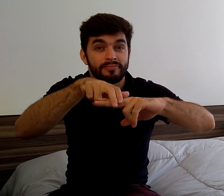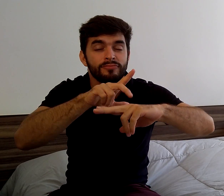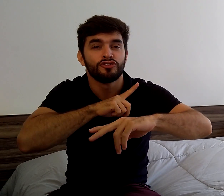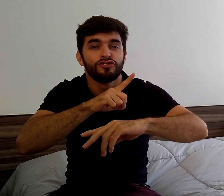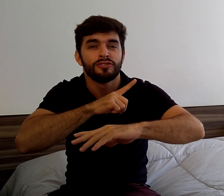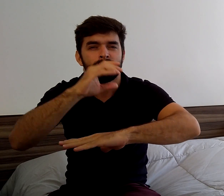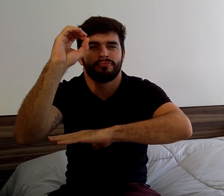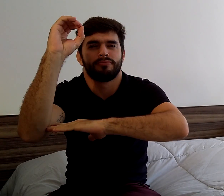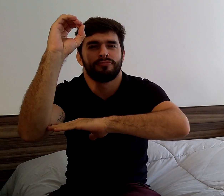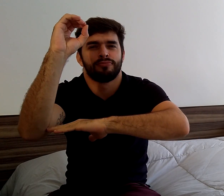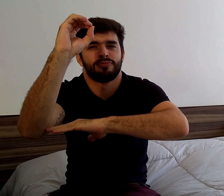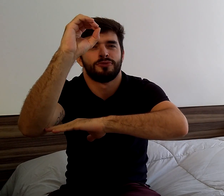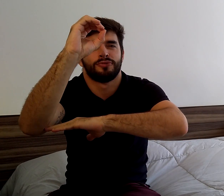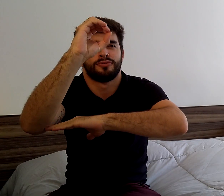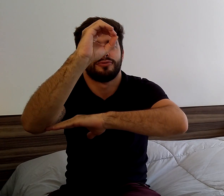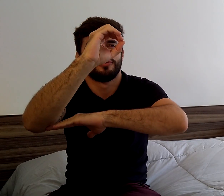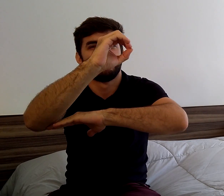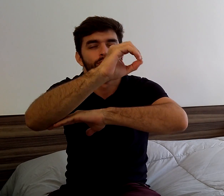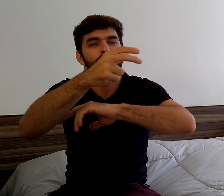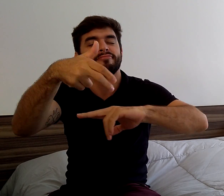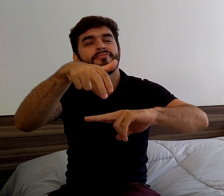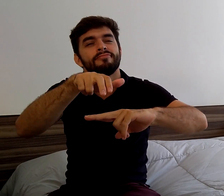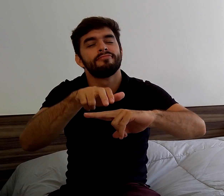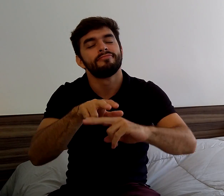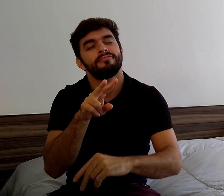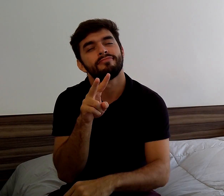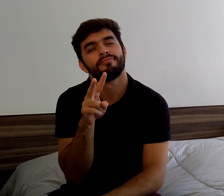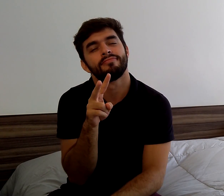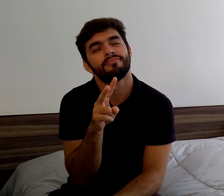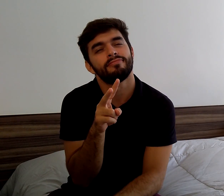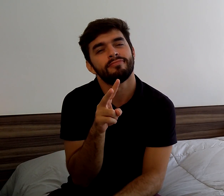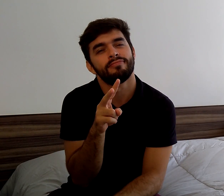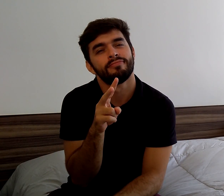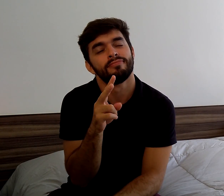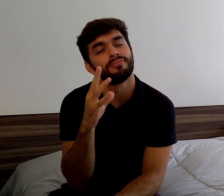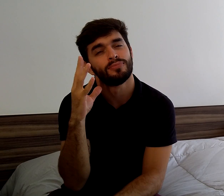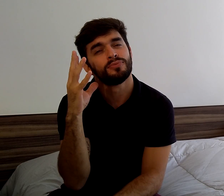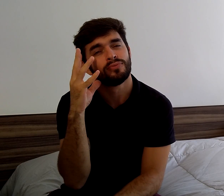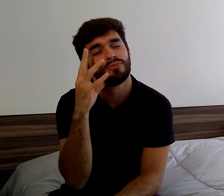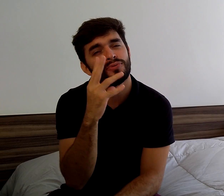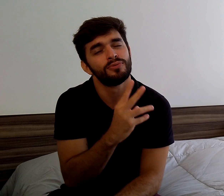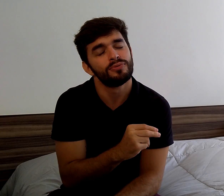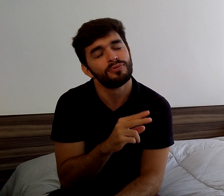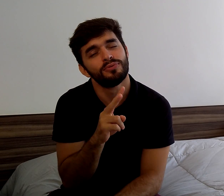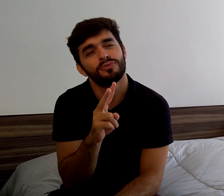to admire the sunset. It was beautiful.